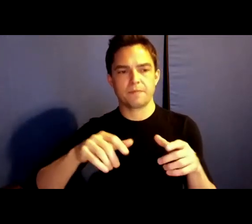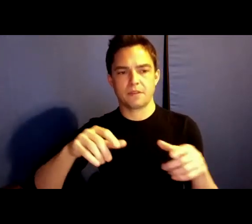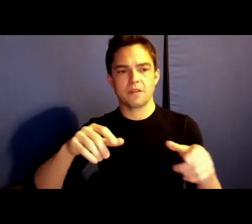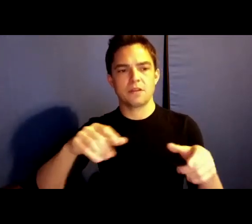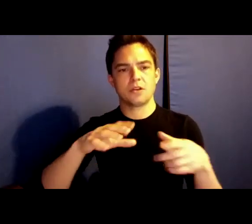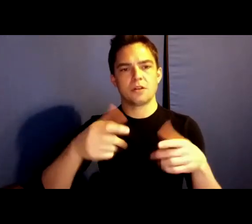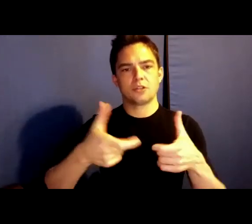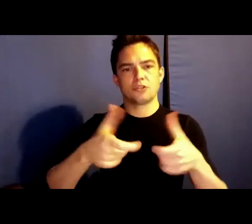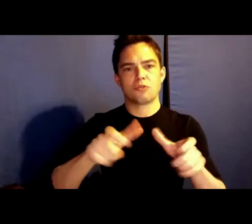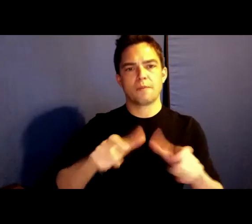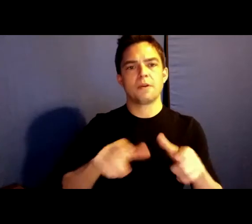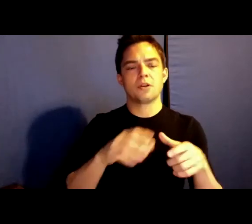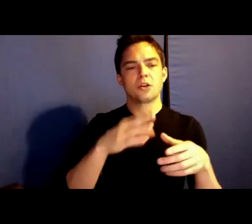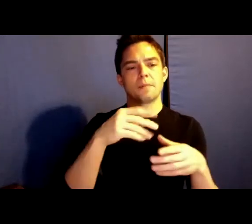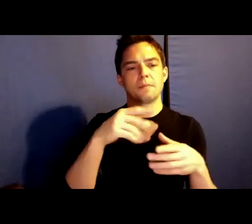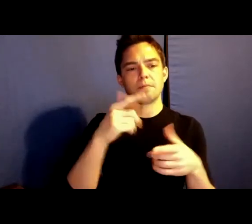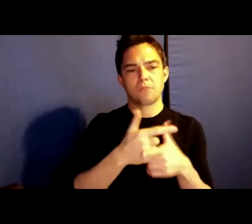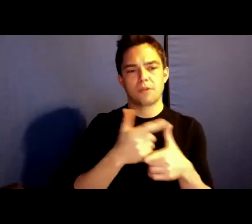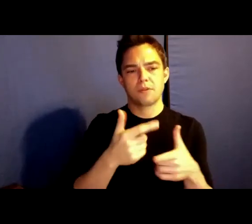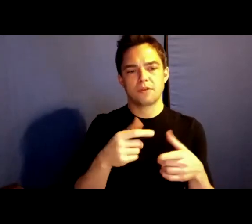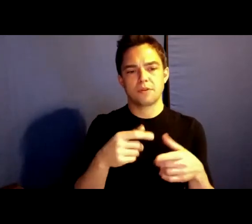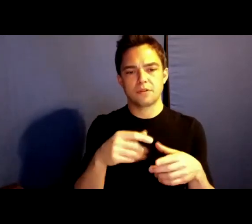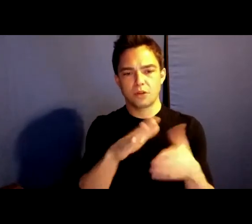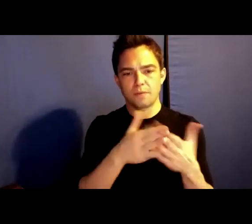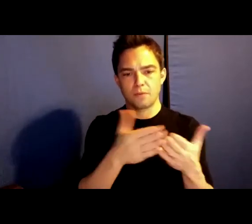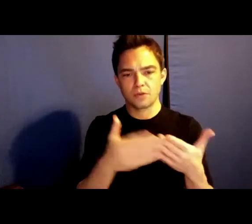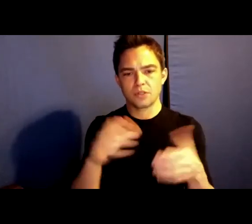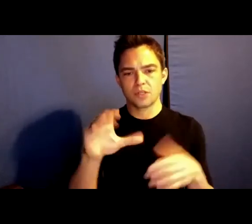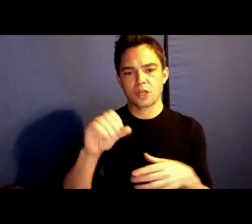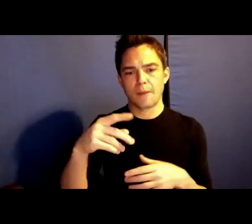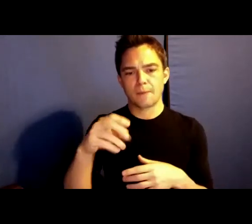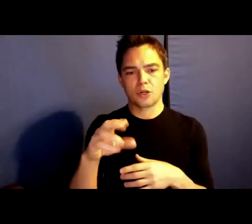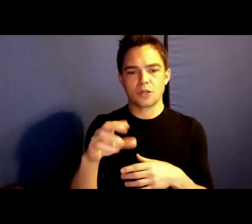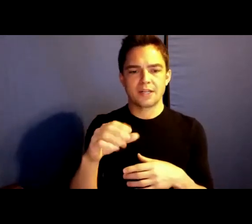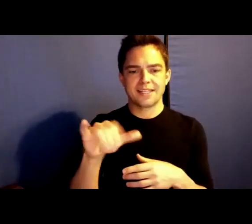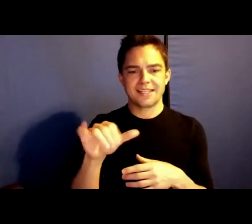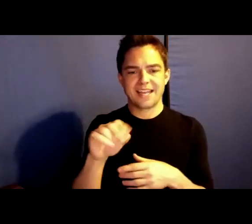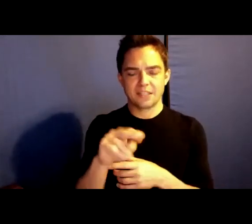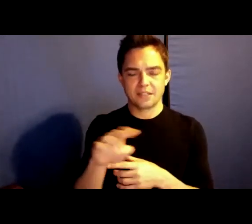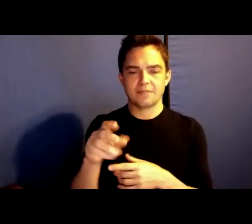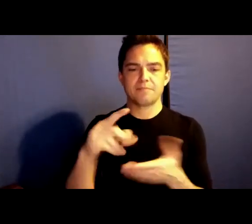Was An Aztec was published by Copper Canyon Press and her second book Postcolonial Love